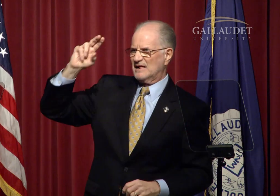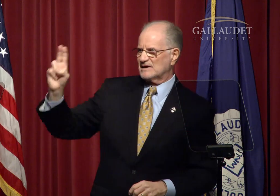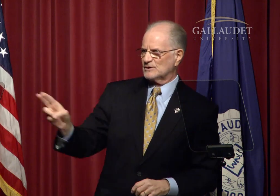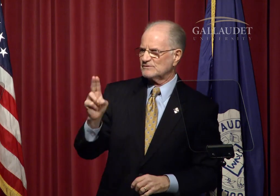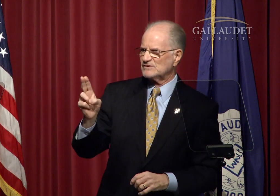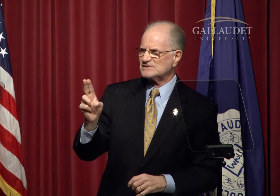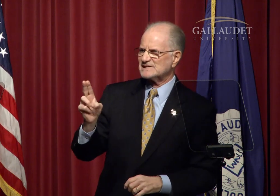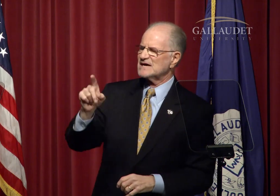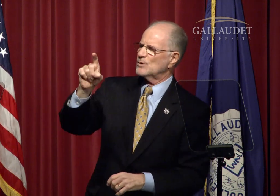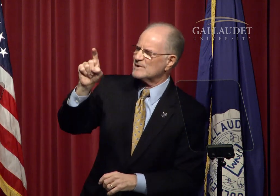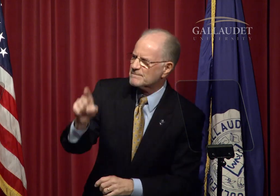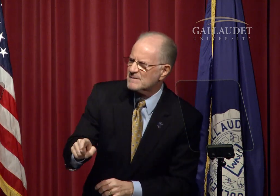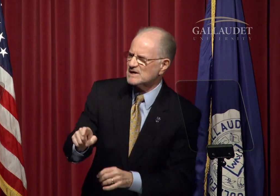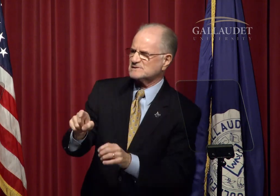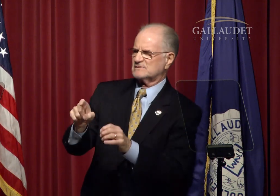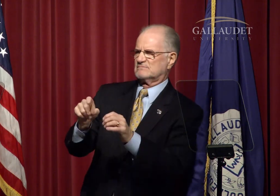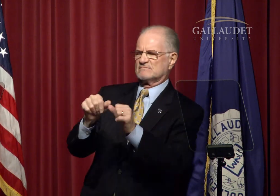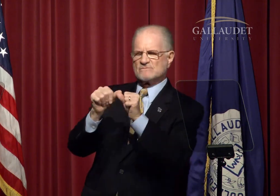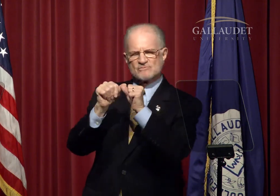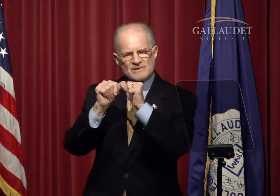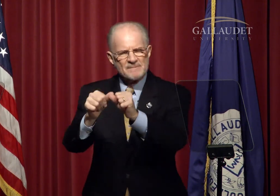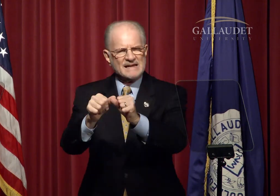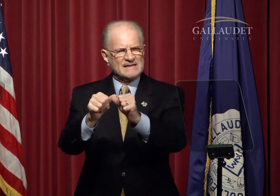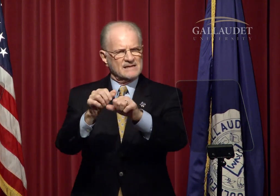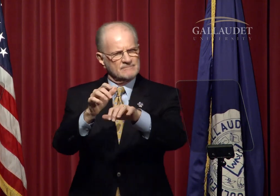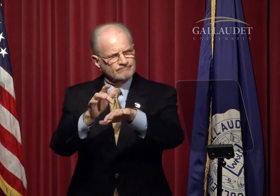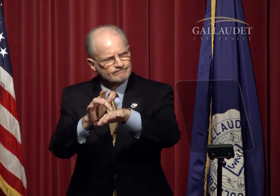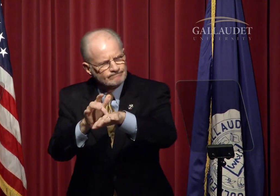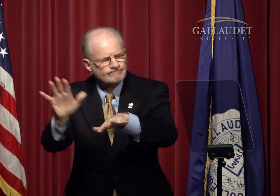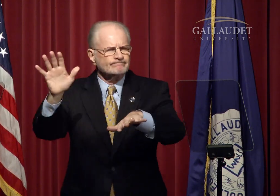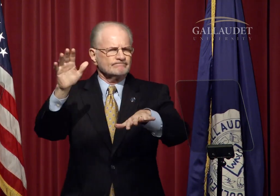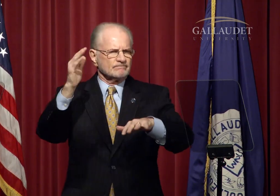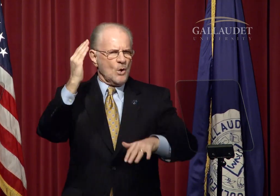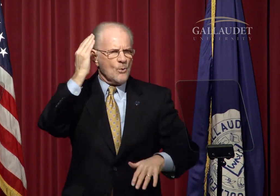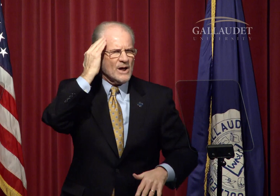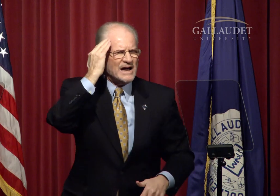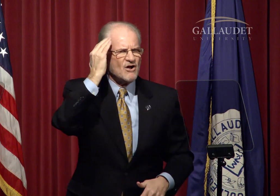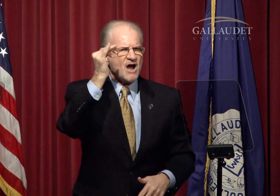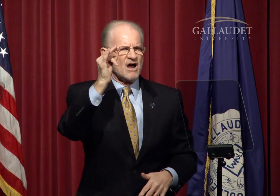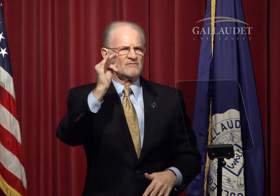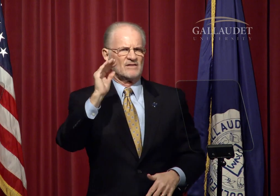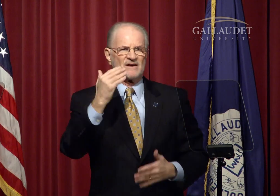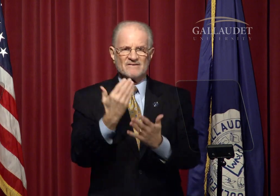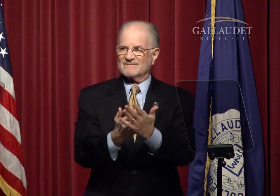of Gallaudet University we must remain keenly aware